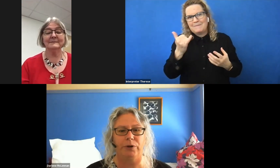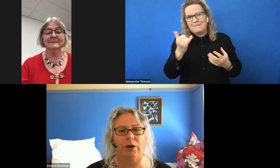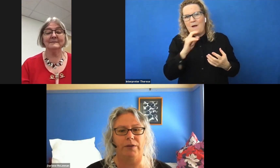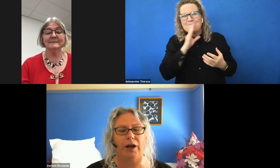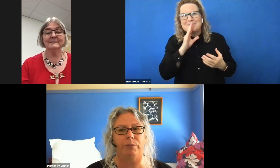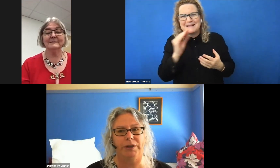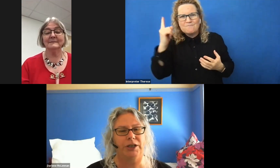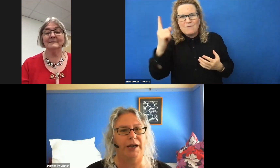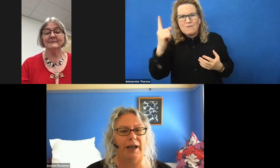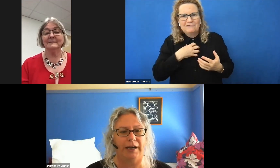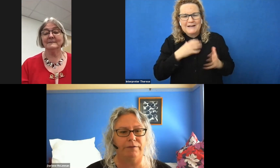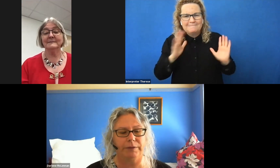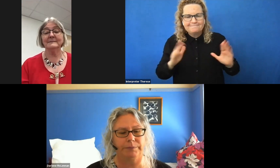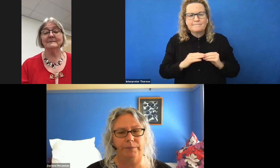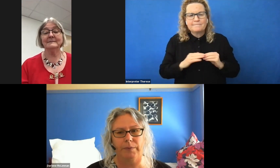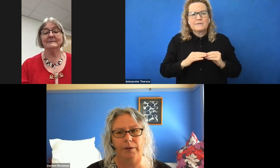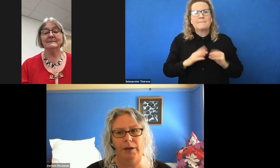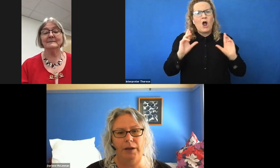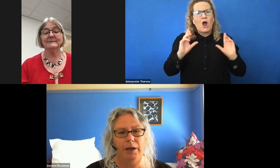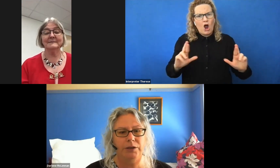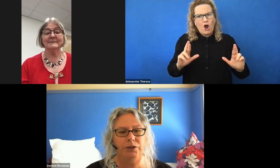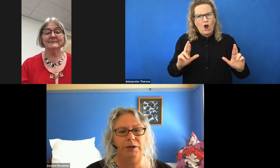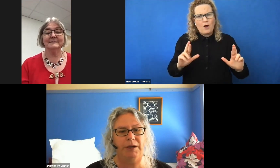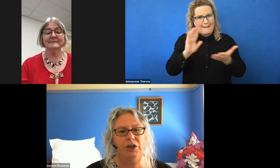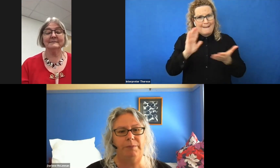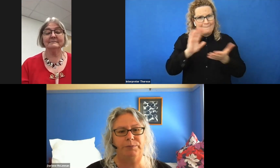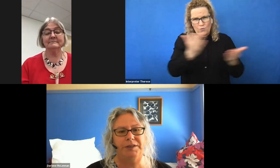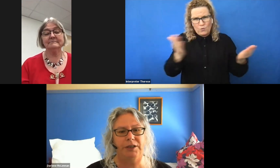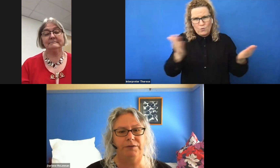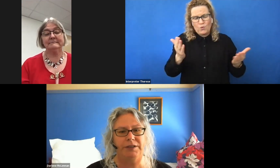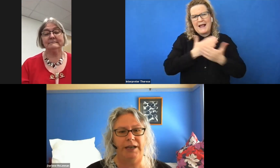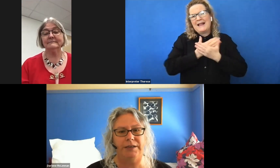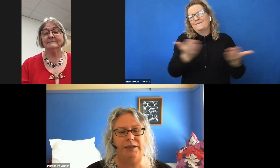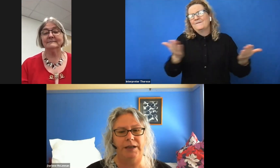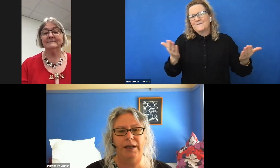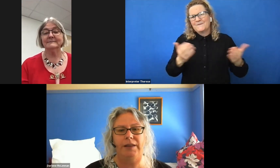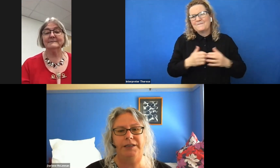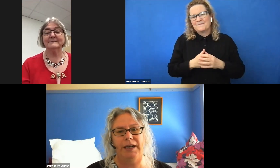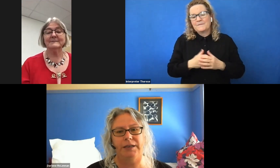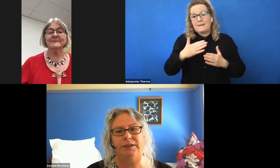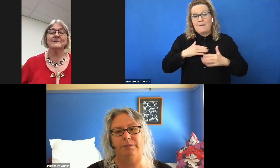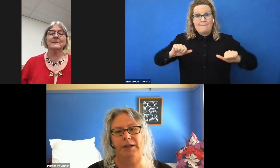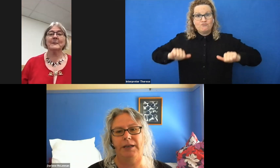know that I appreciate and love them. During my time as President of ATEND, the ATEND committee